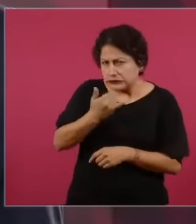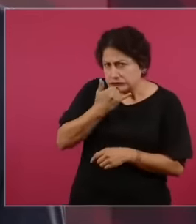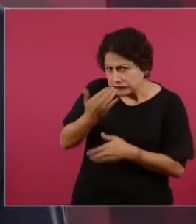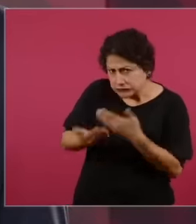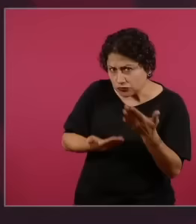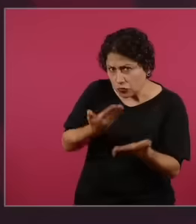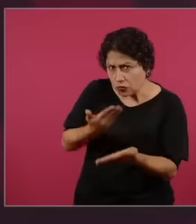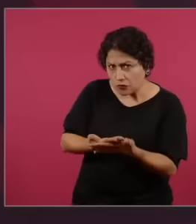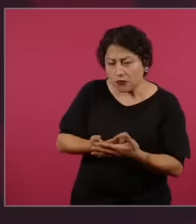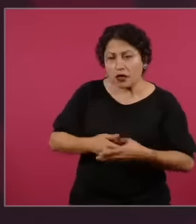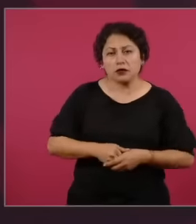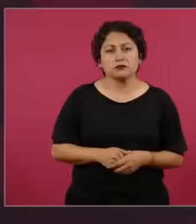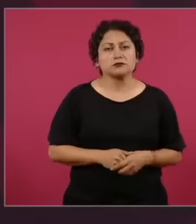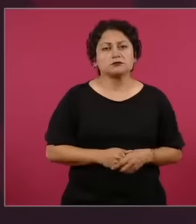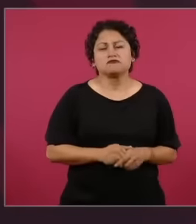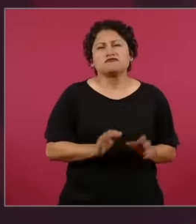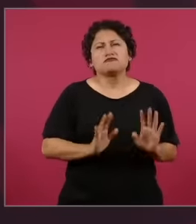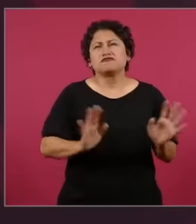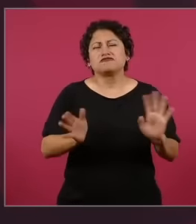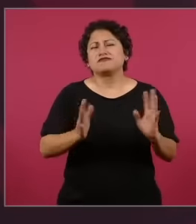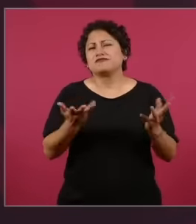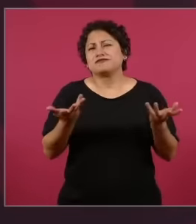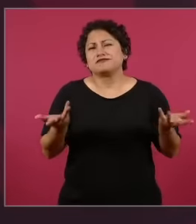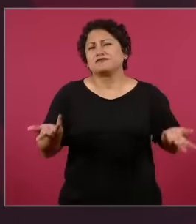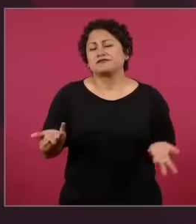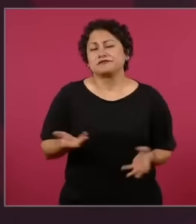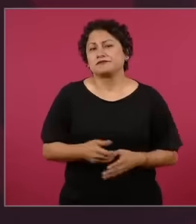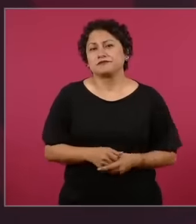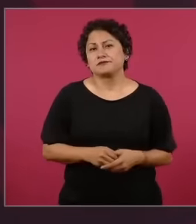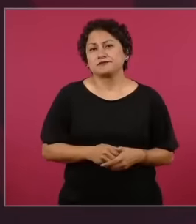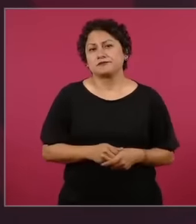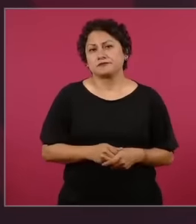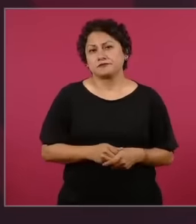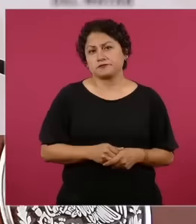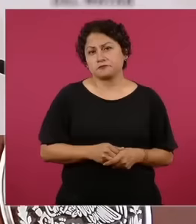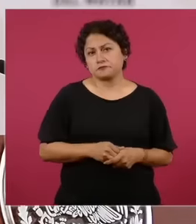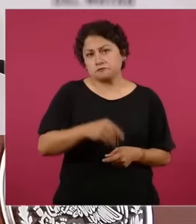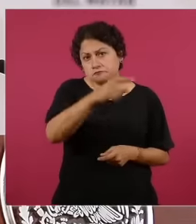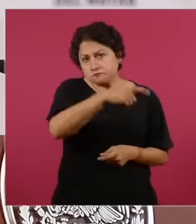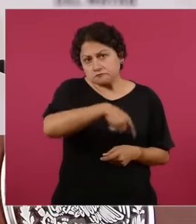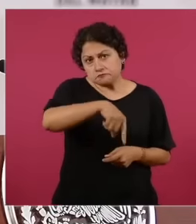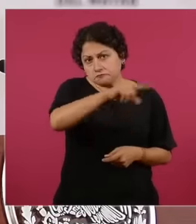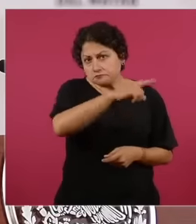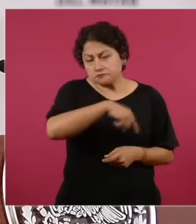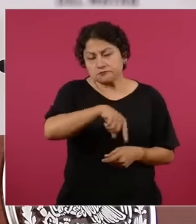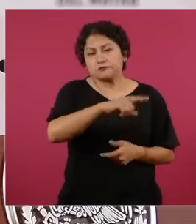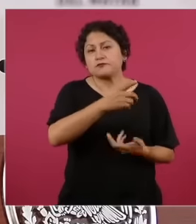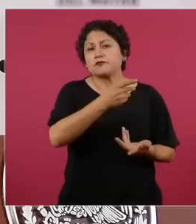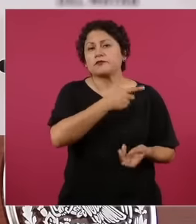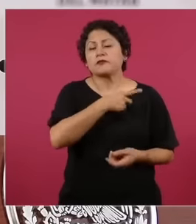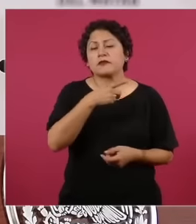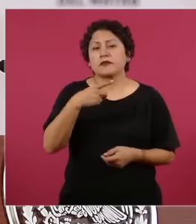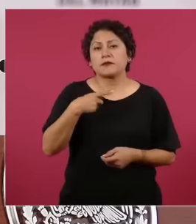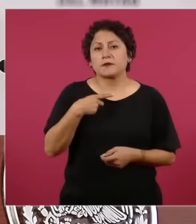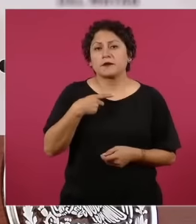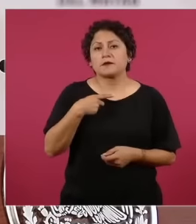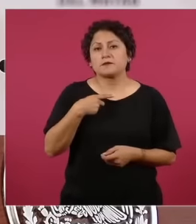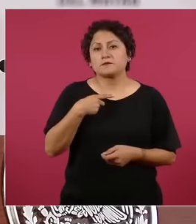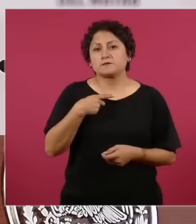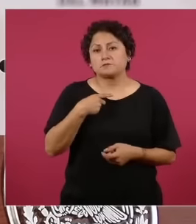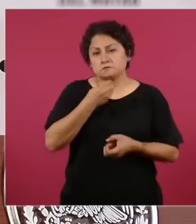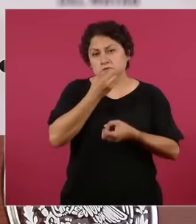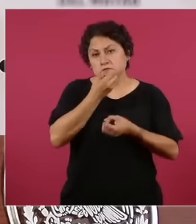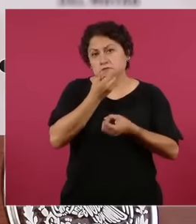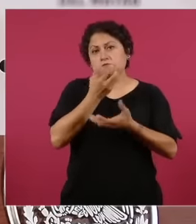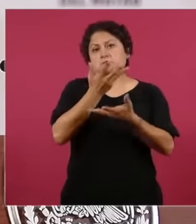this that they express that